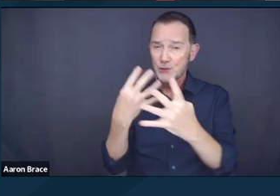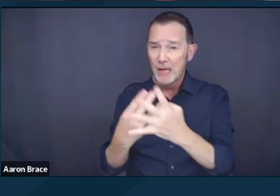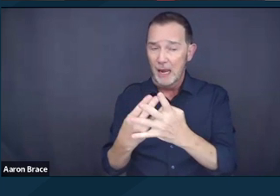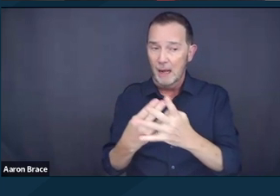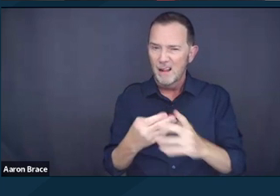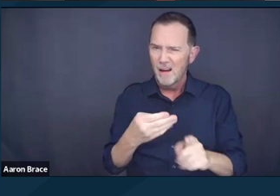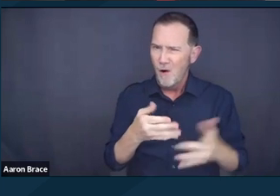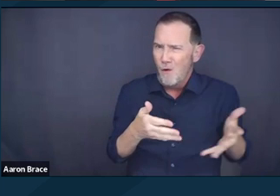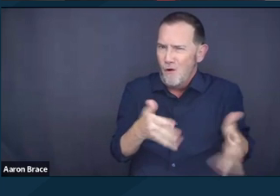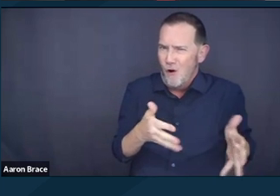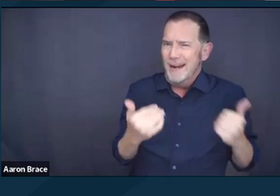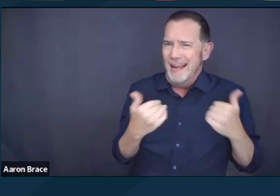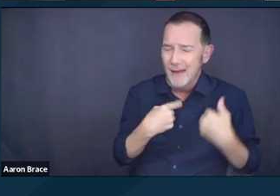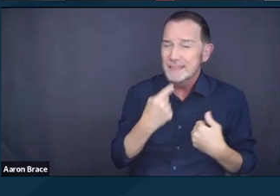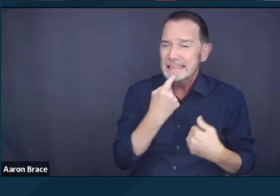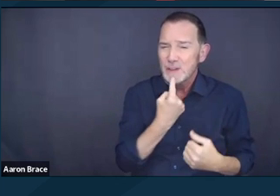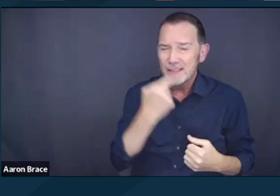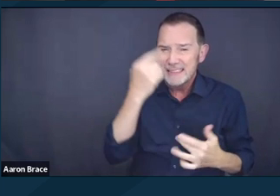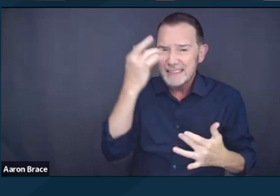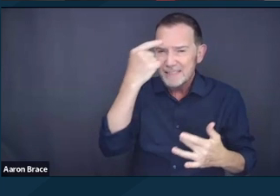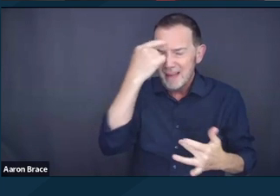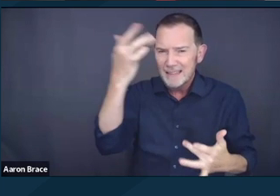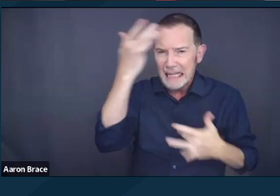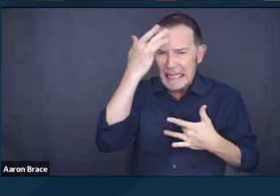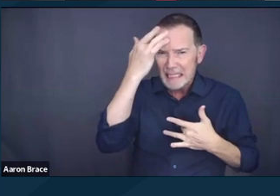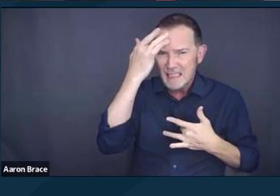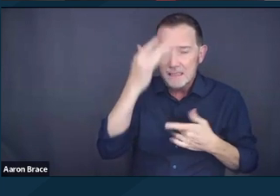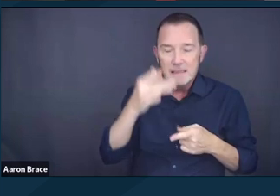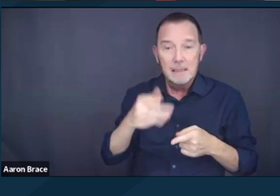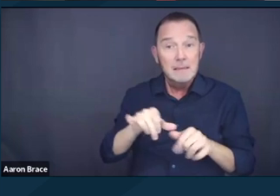can remain incarcerated twice as long or longer than others,